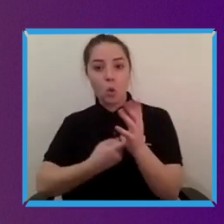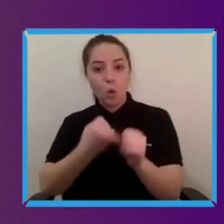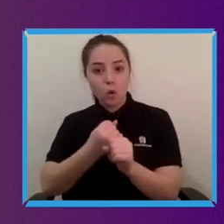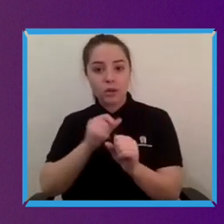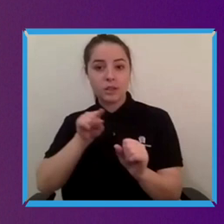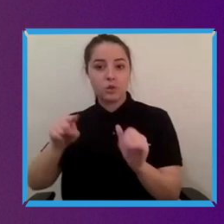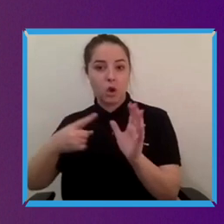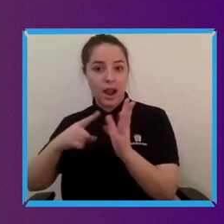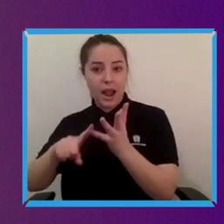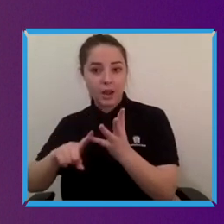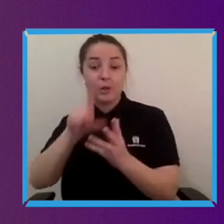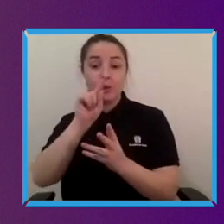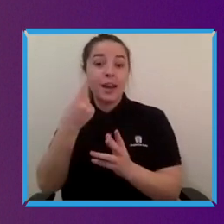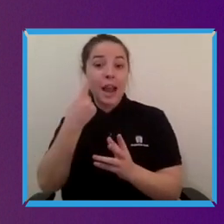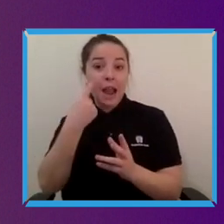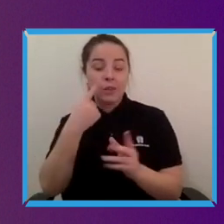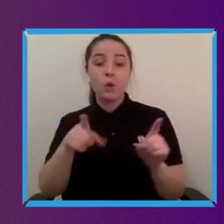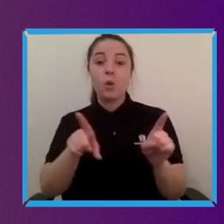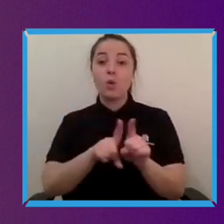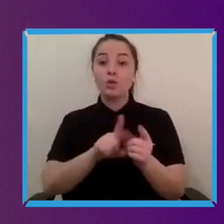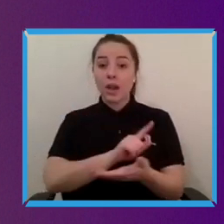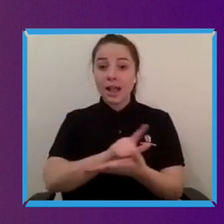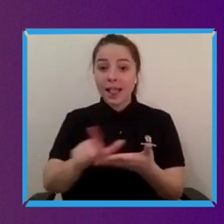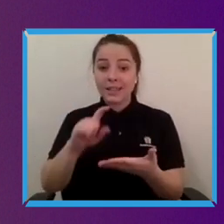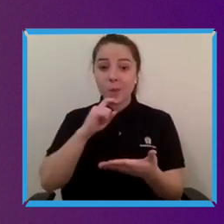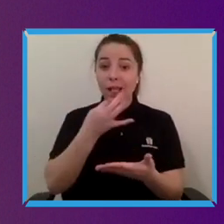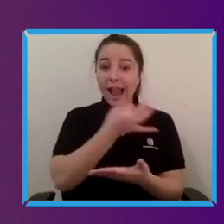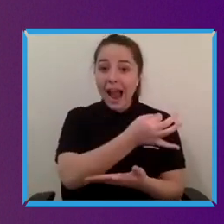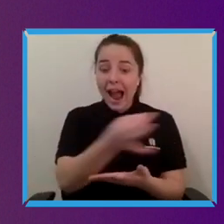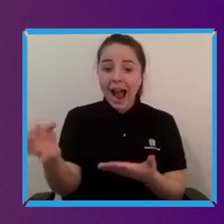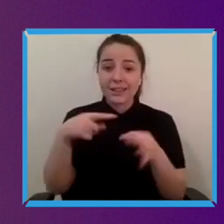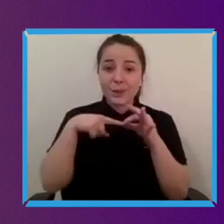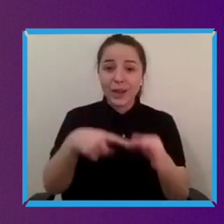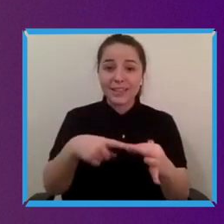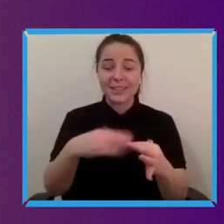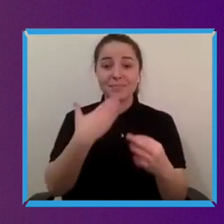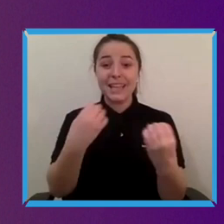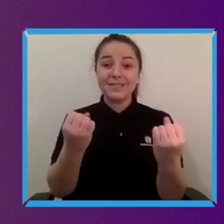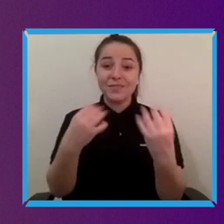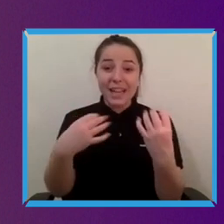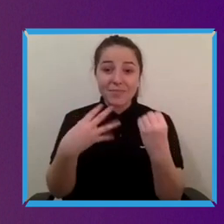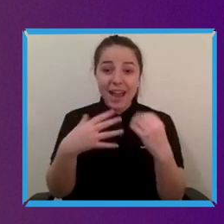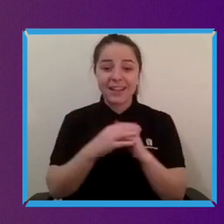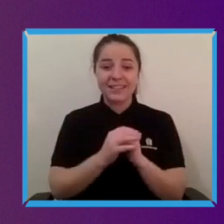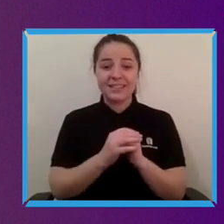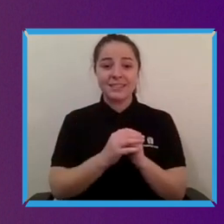you after tonight. This is our first of this type of panel so we'd love to get some feedback from you,